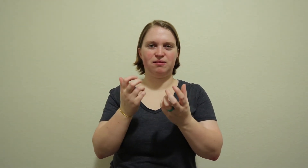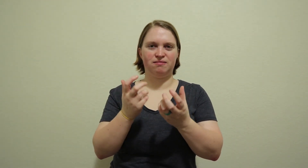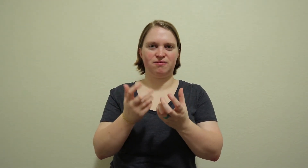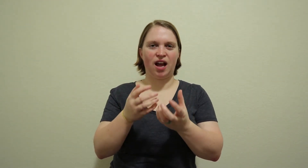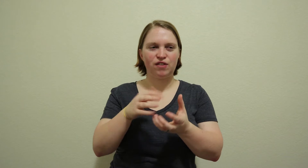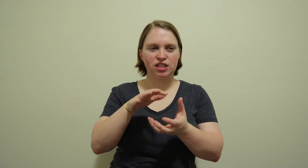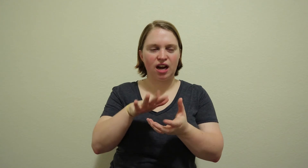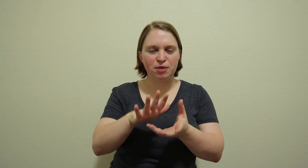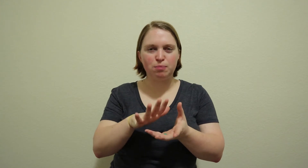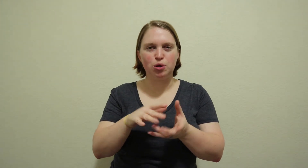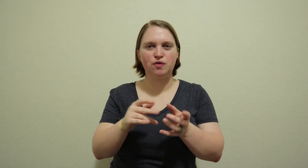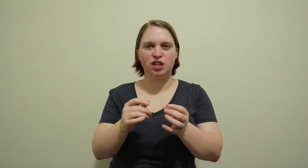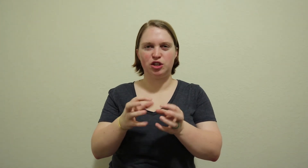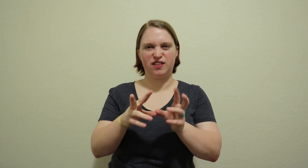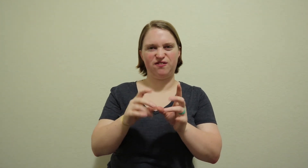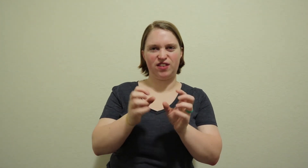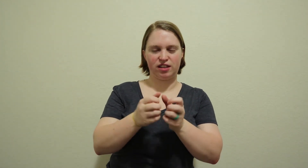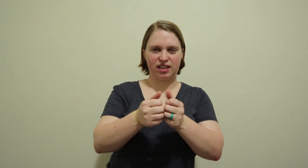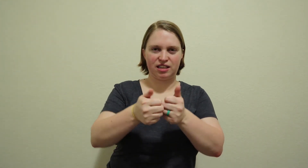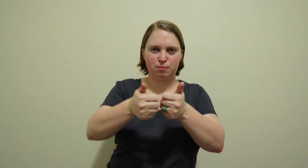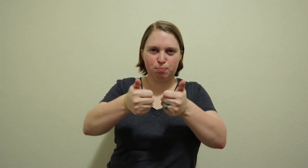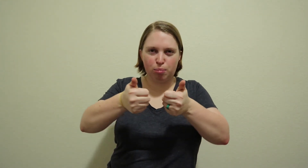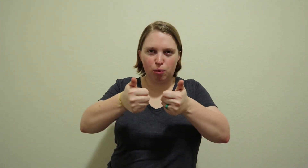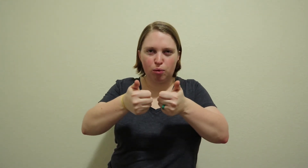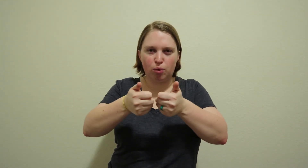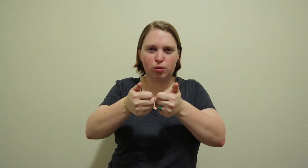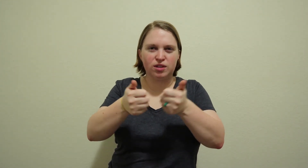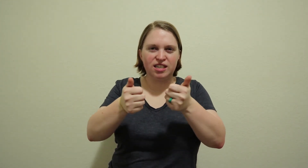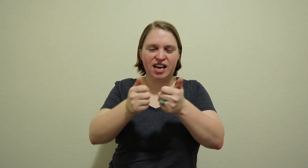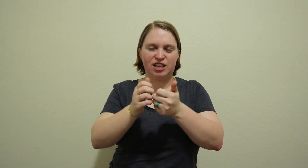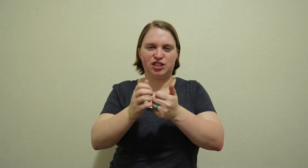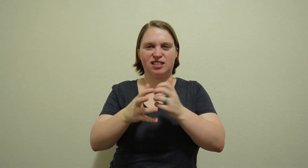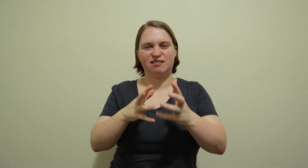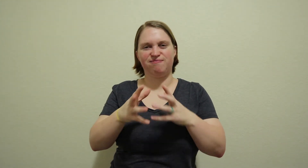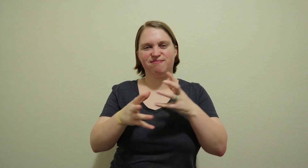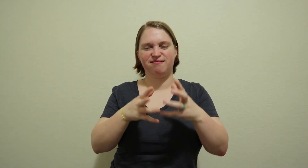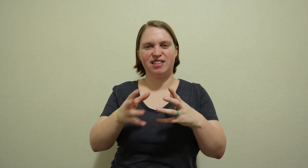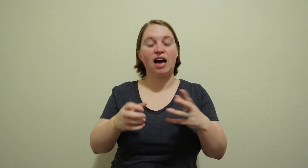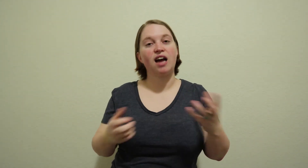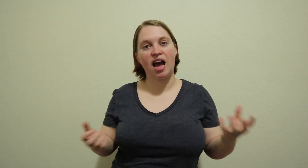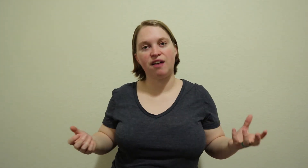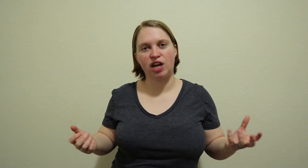every time you move it, you could feel it like pull and just yeah, I have to have